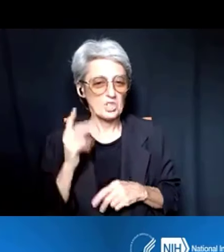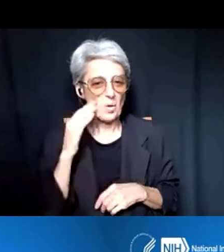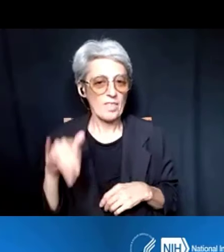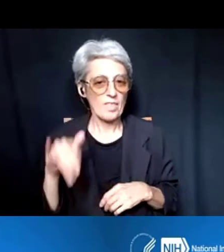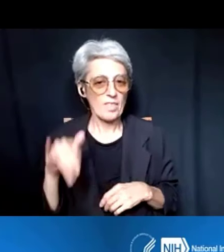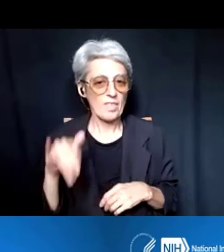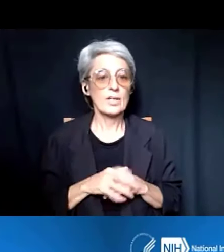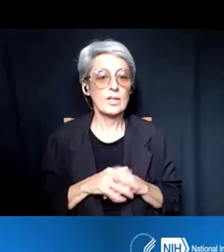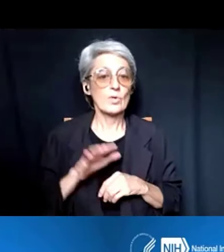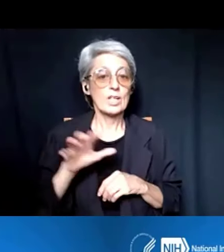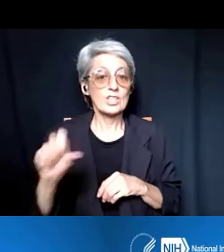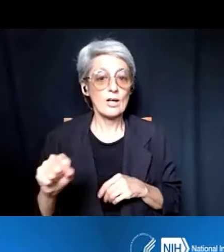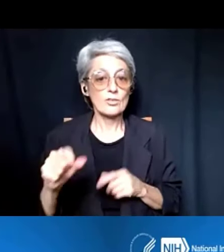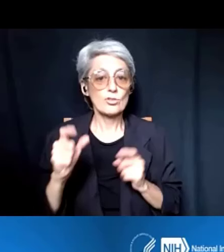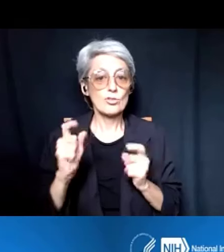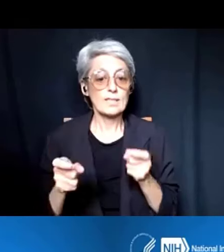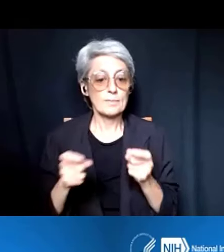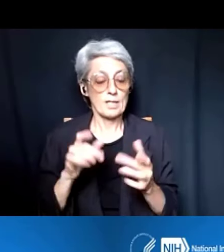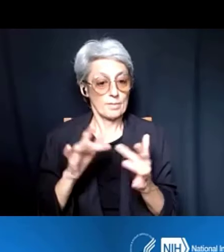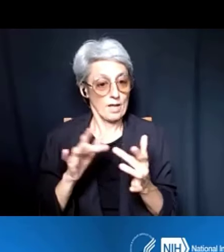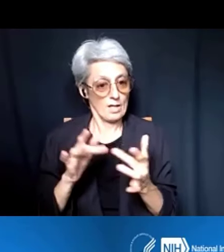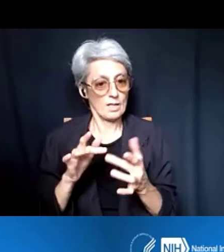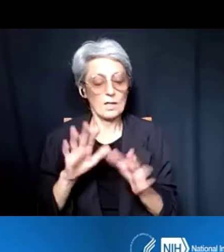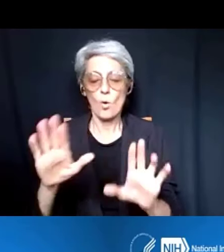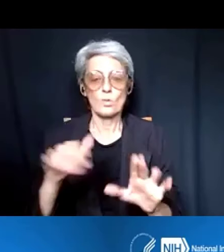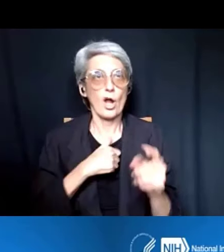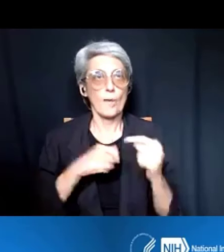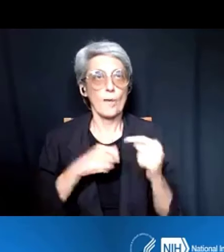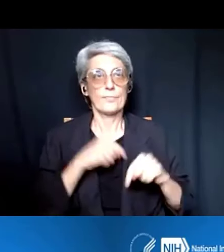contact on the funding opportunity.